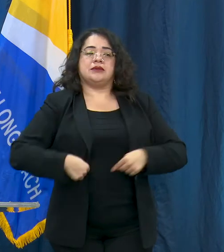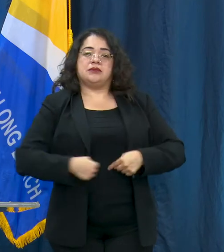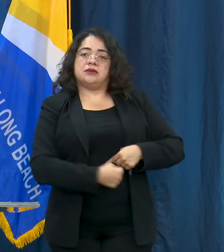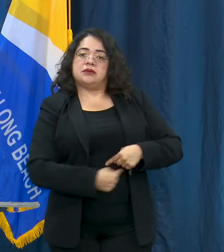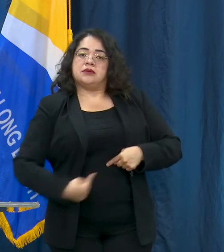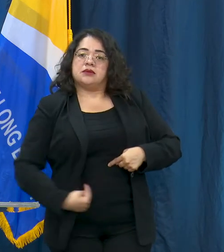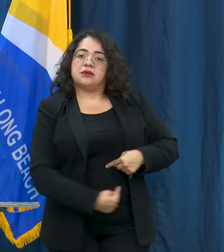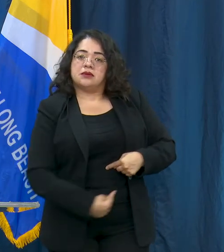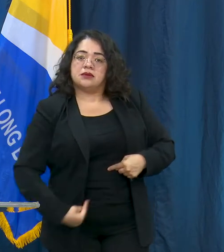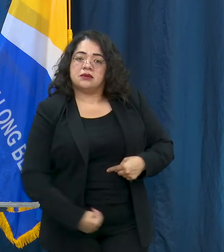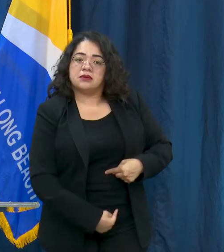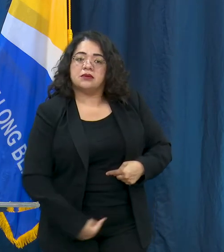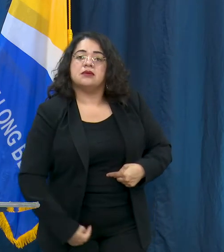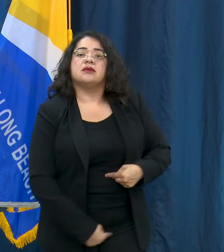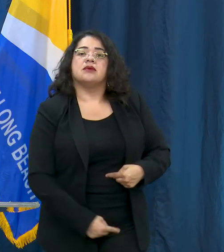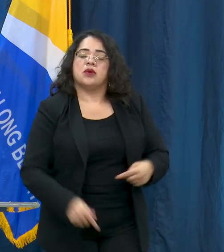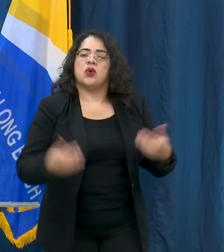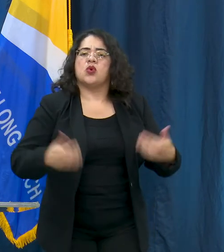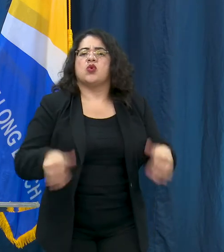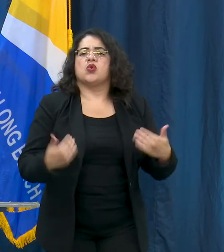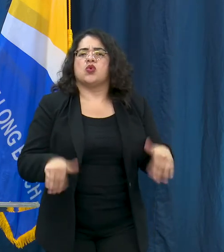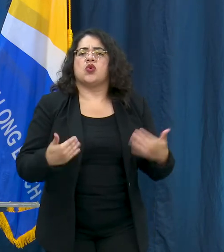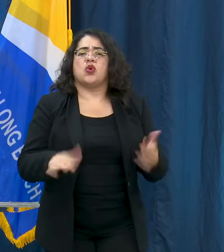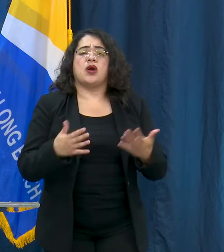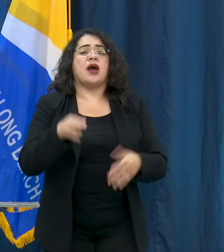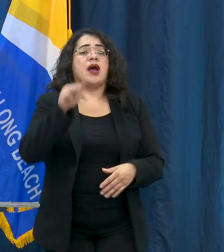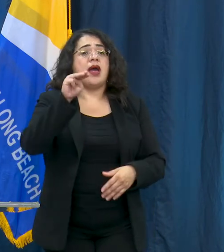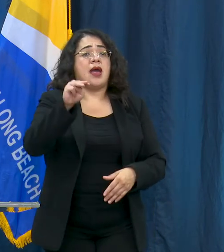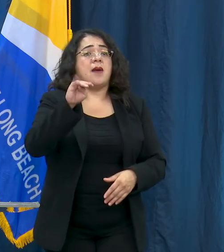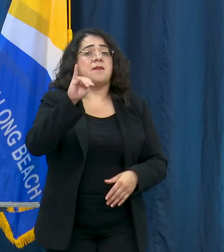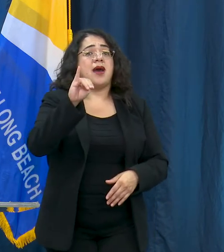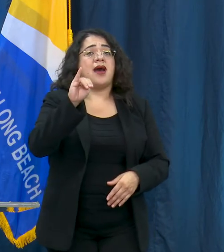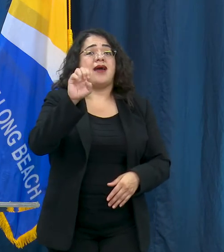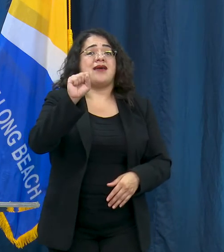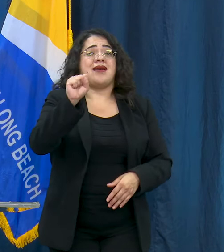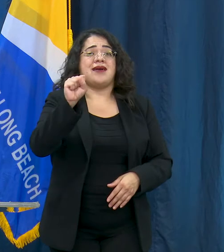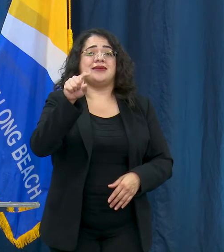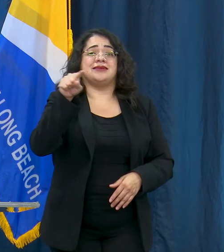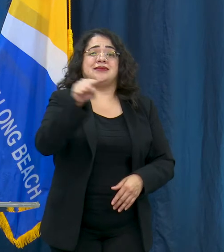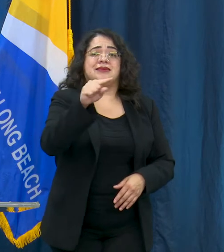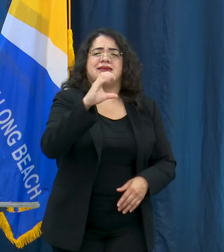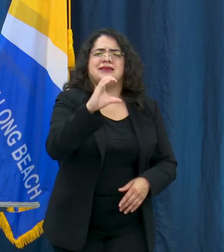We do not yet know what causes MISC. However, we know that many children with